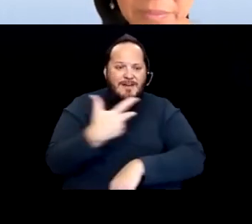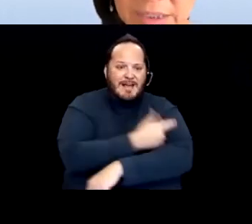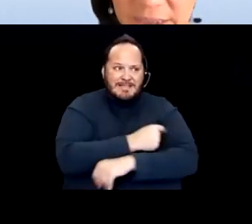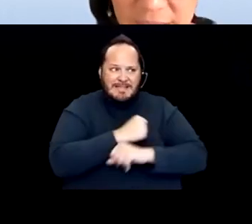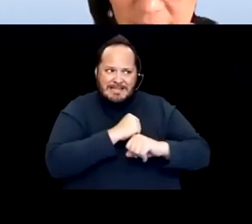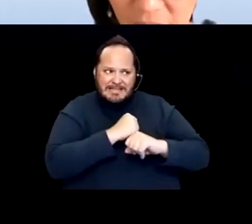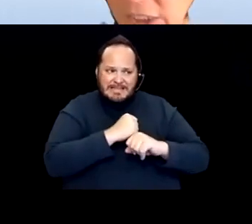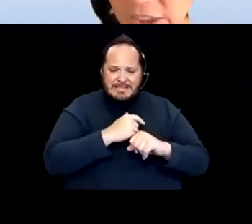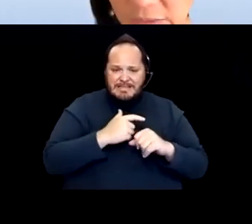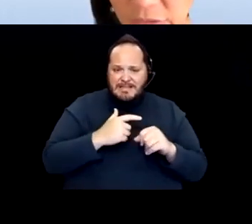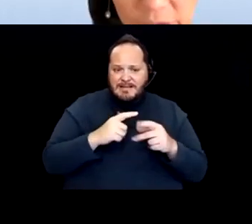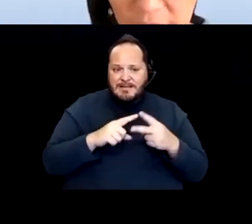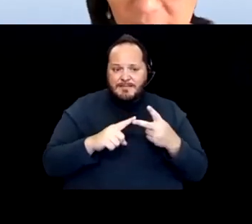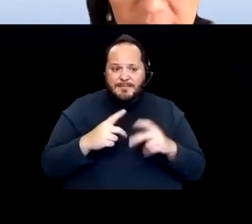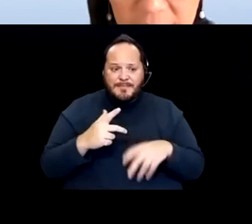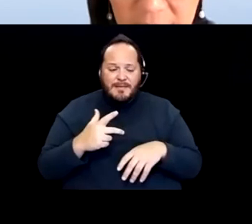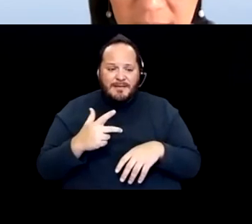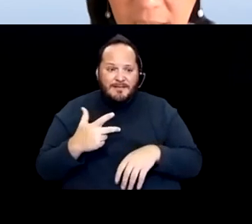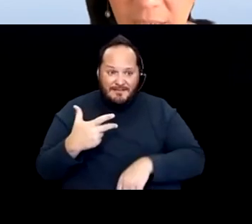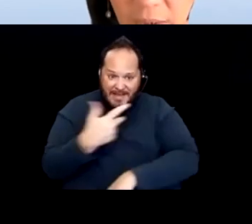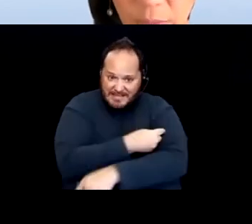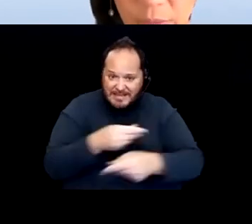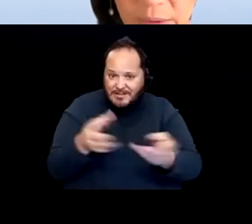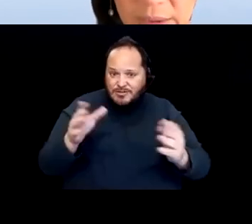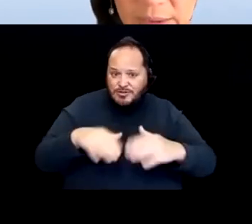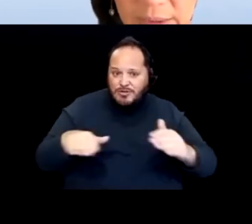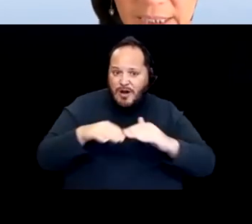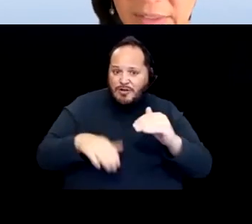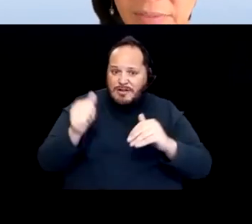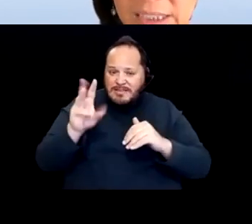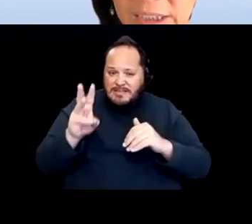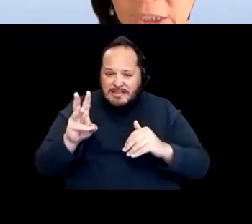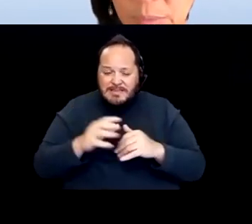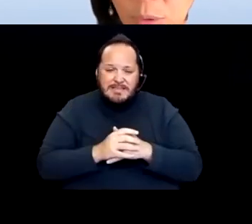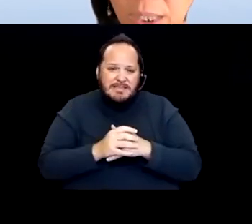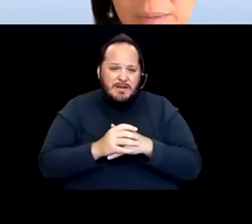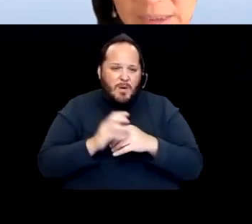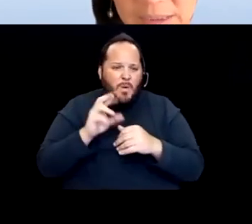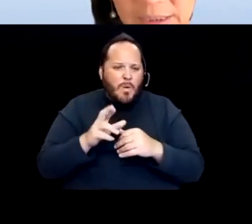vaccination of children under 16, or the kind of the vaccination requirements